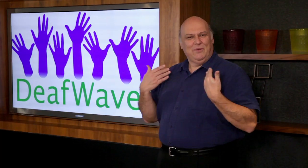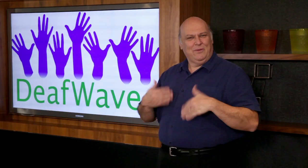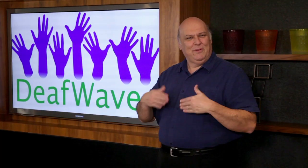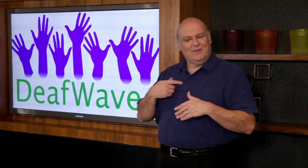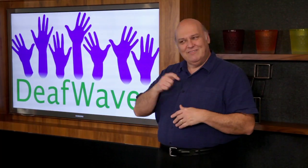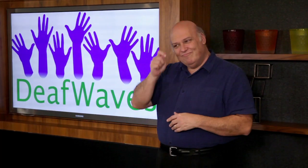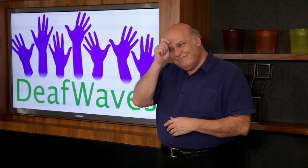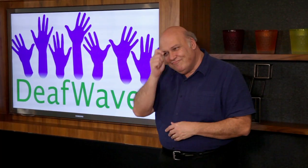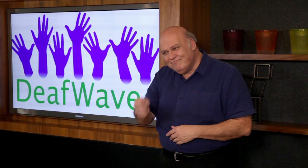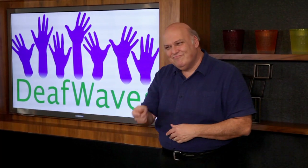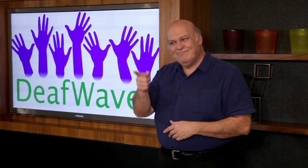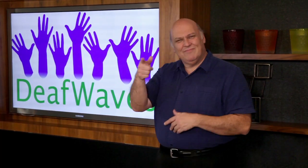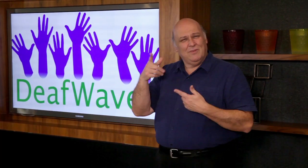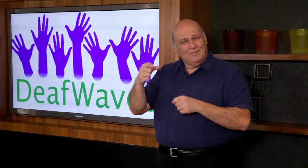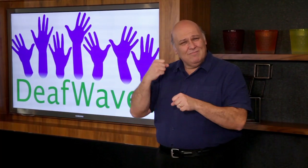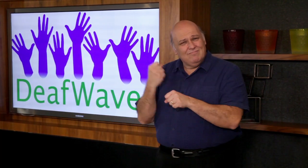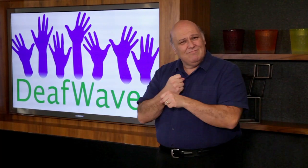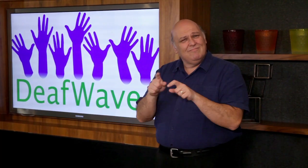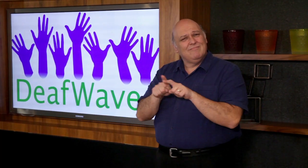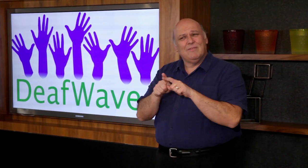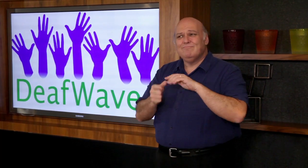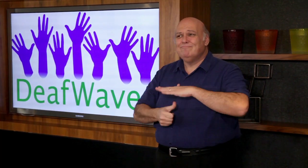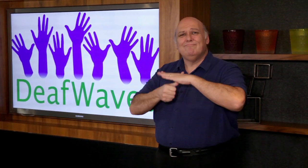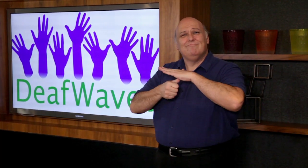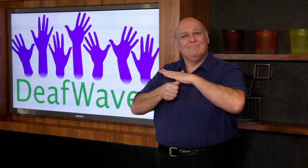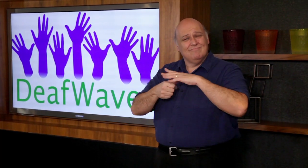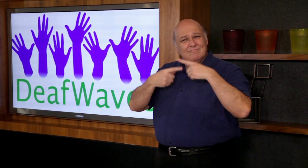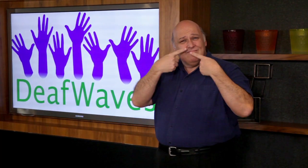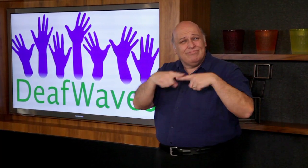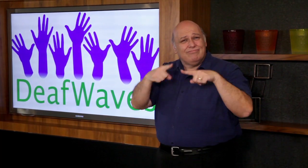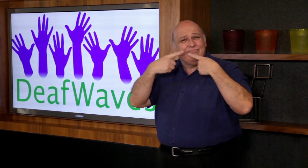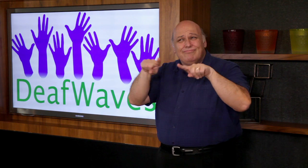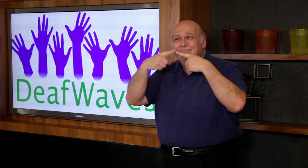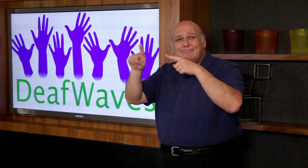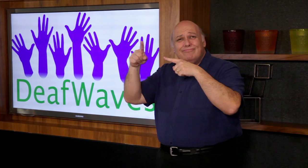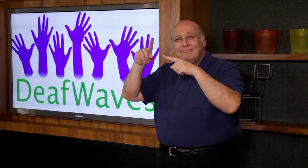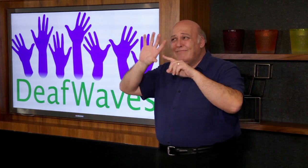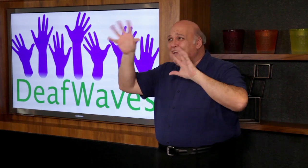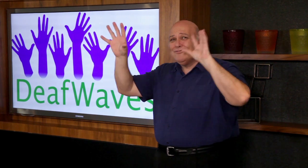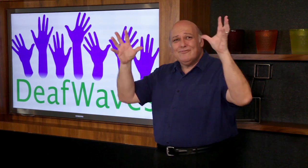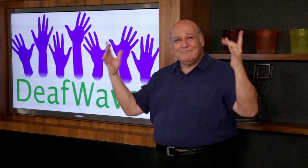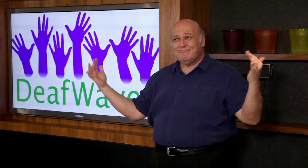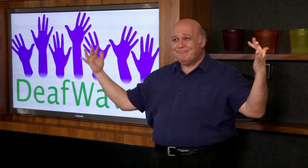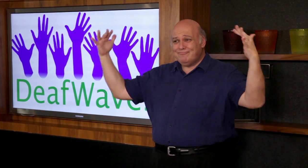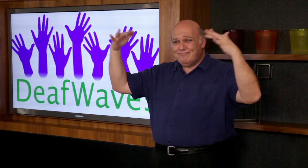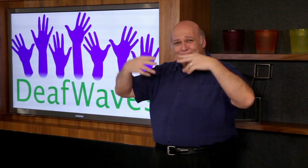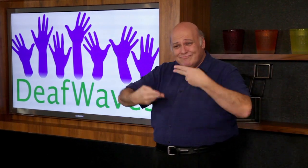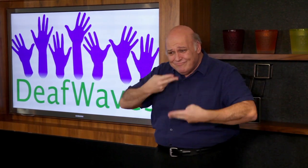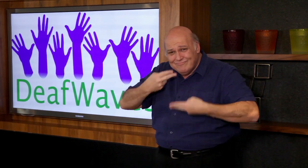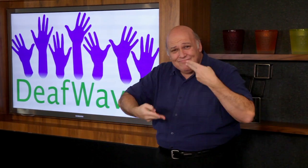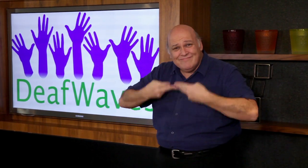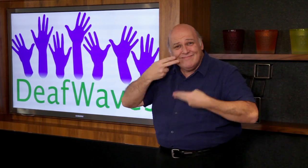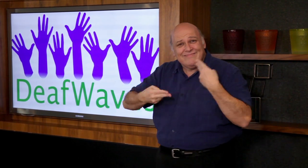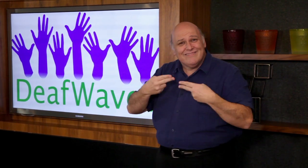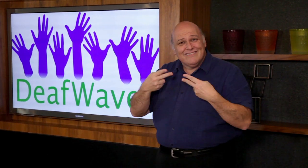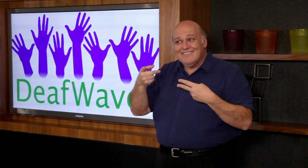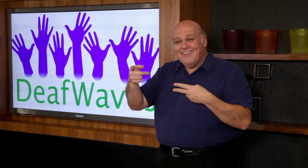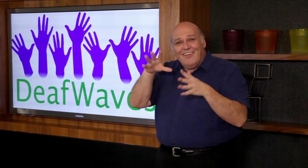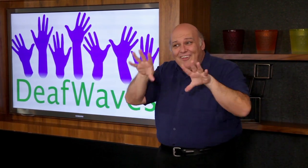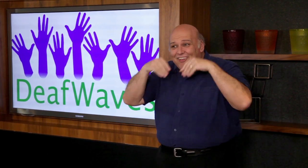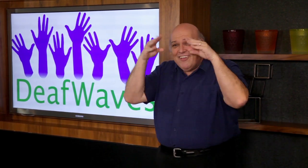Bravo to Gaitrie for managing a restaurant where people from different countries come to dine, learning